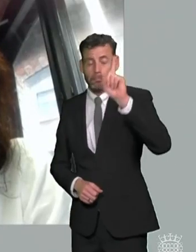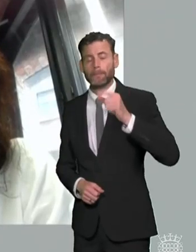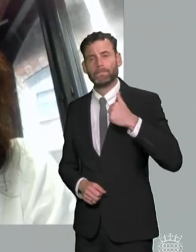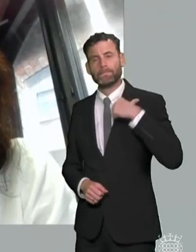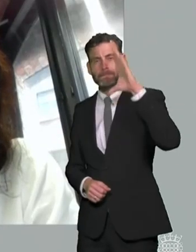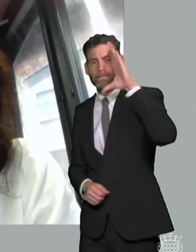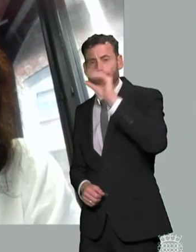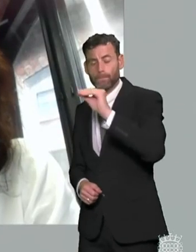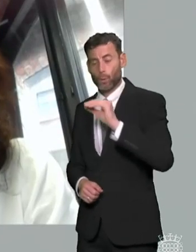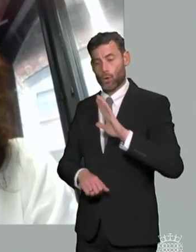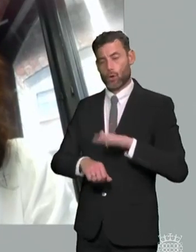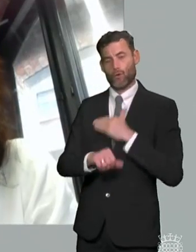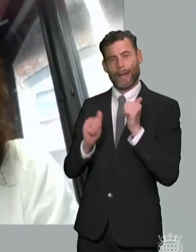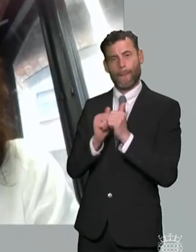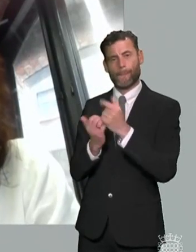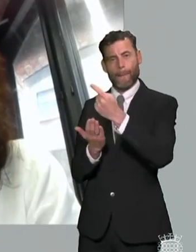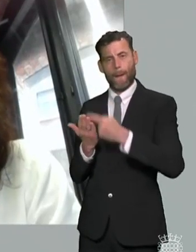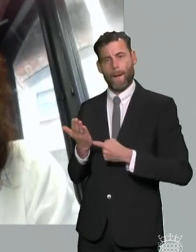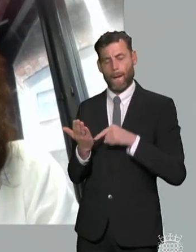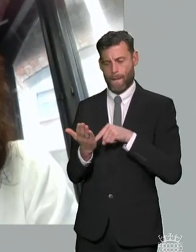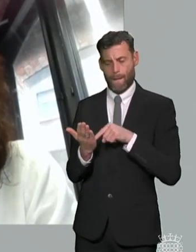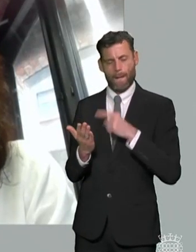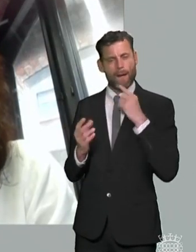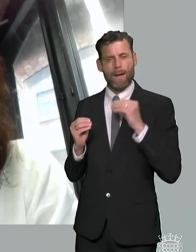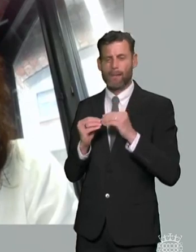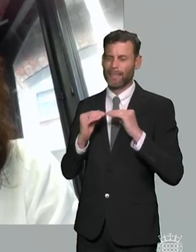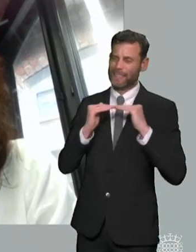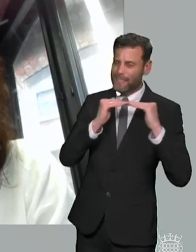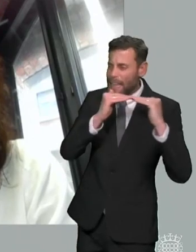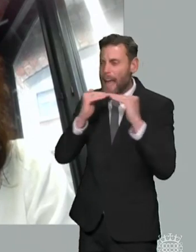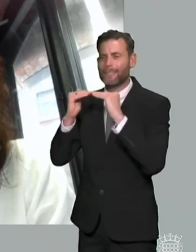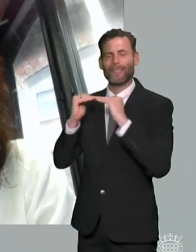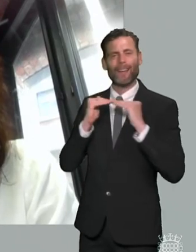the green publicity talks about kind of standardization and um and and you know looking